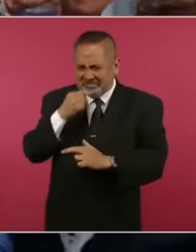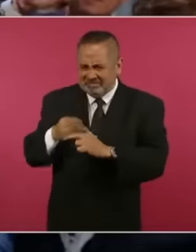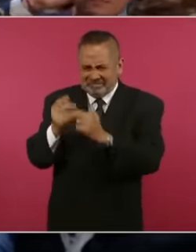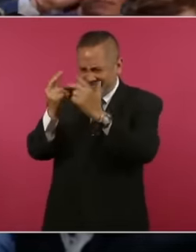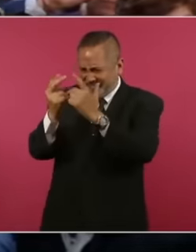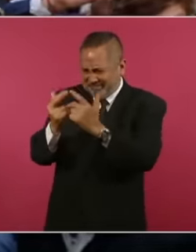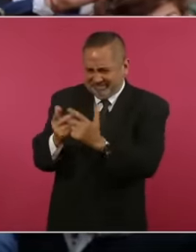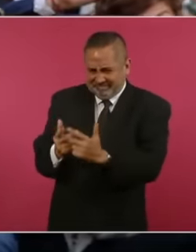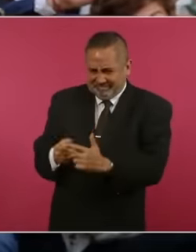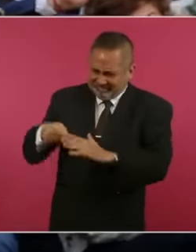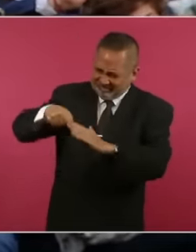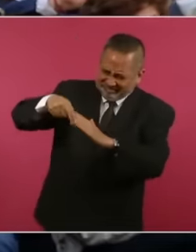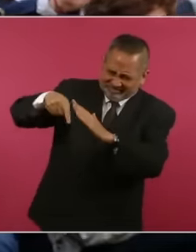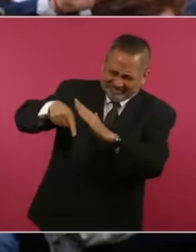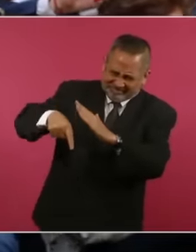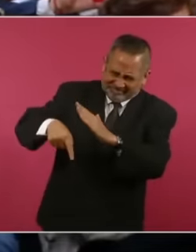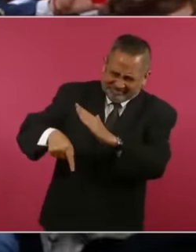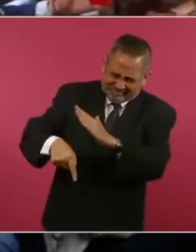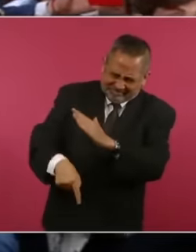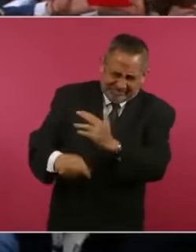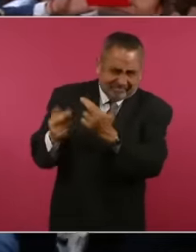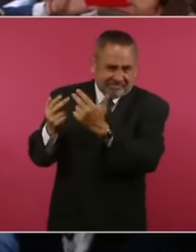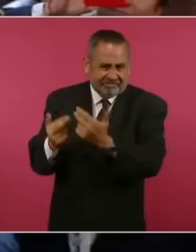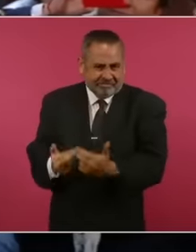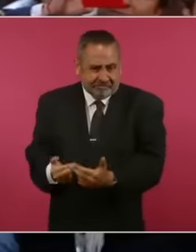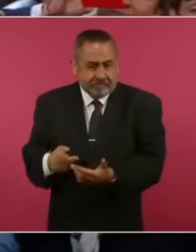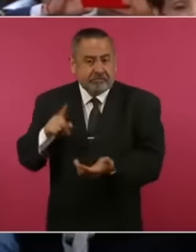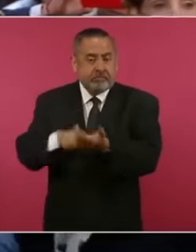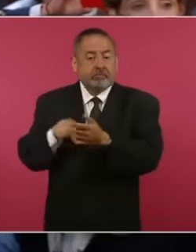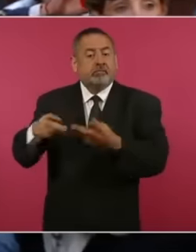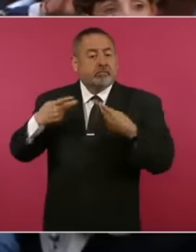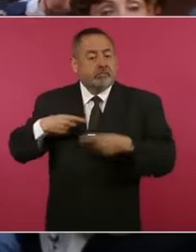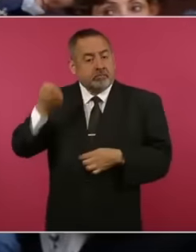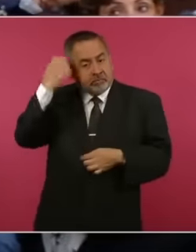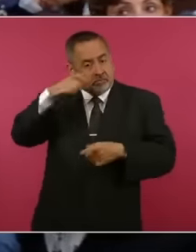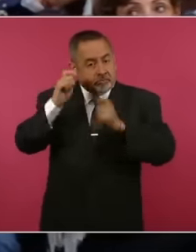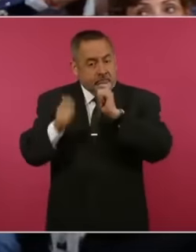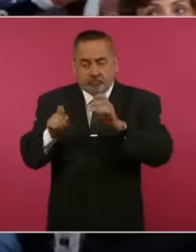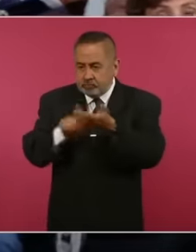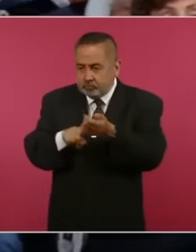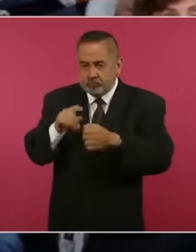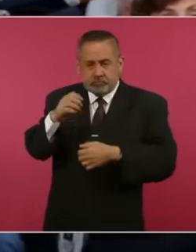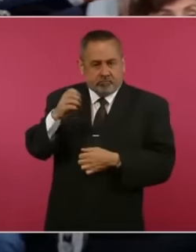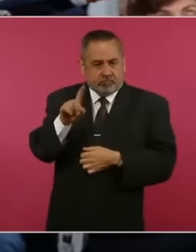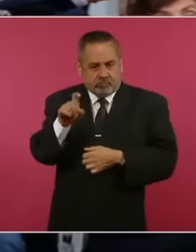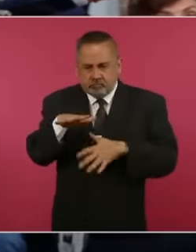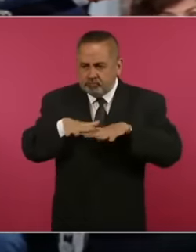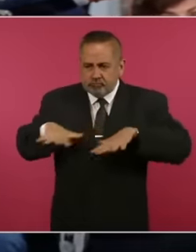but in the end they leave with their mouths closed and without saying anything they leave the